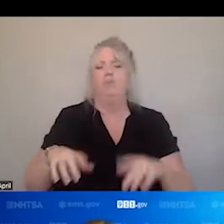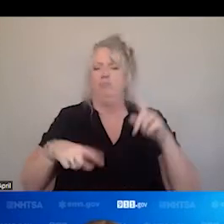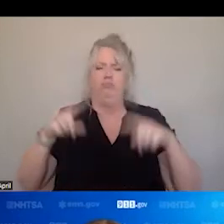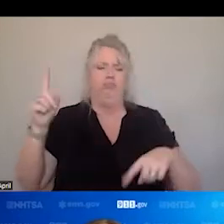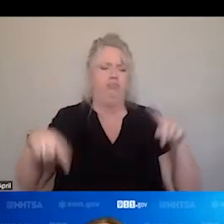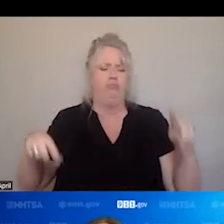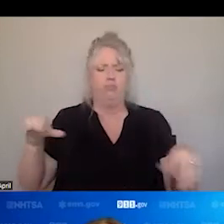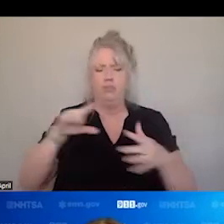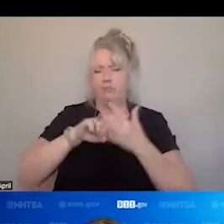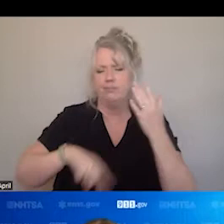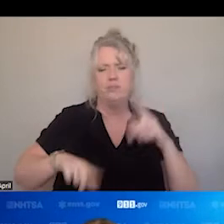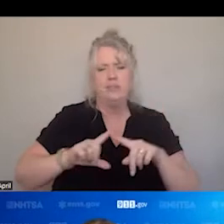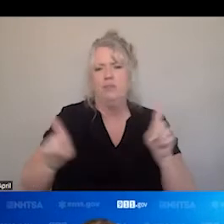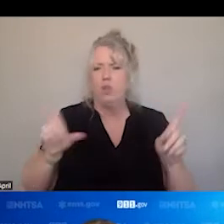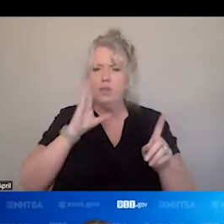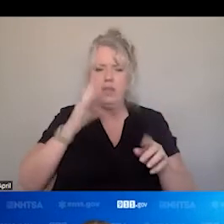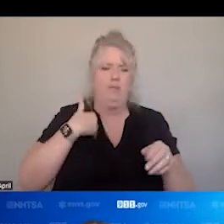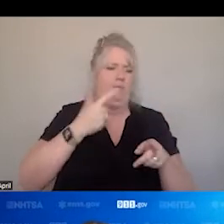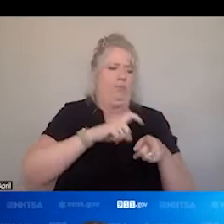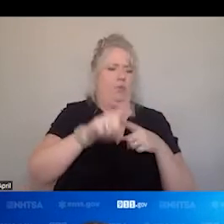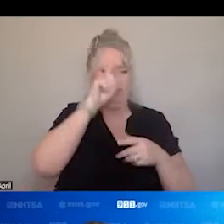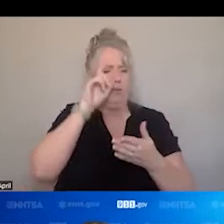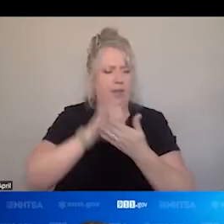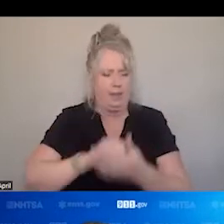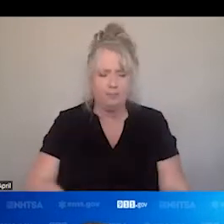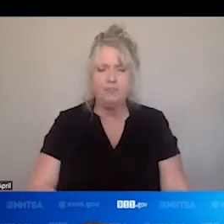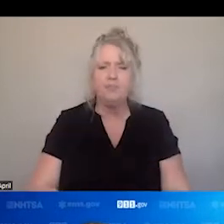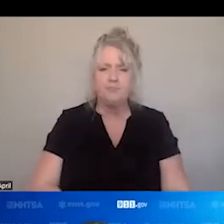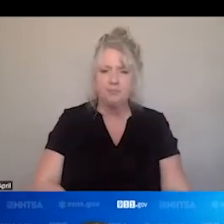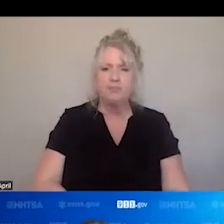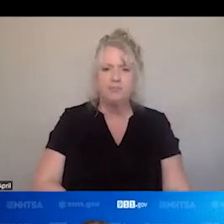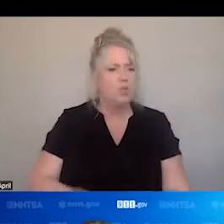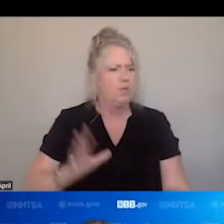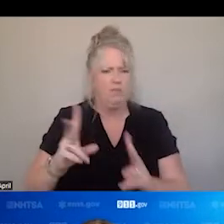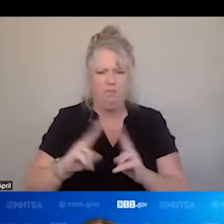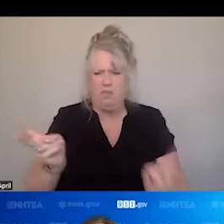THAT THEY'RE GETTING A CALL FOR. (ABOUT) SO THEY HAVE VERY STRICT RULES FOR HOW QUICKLY